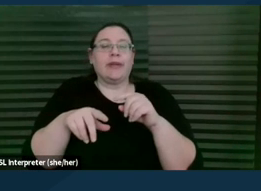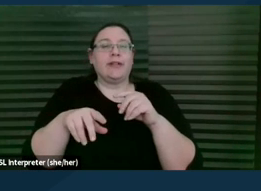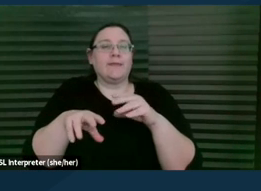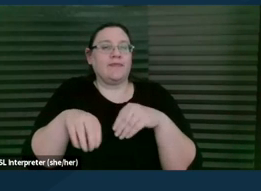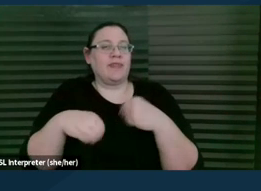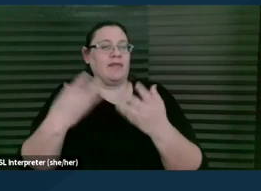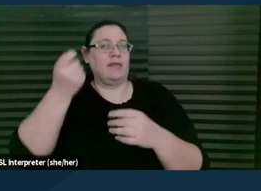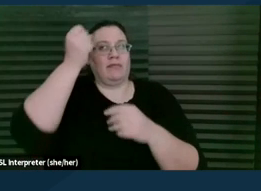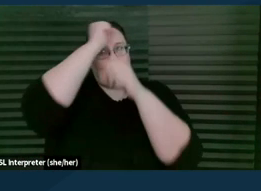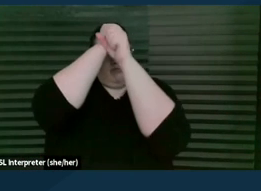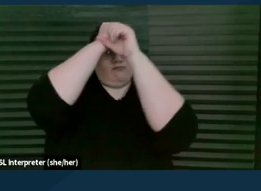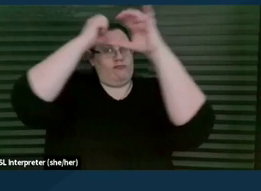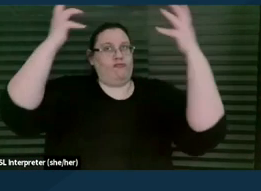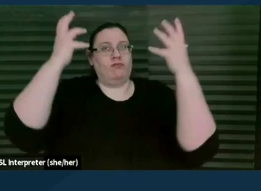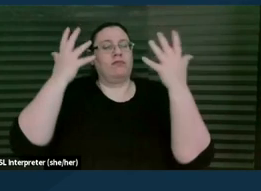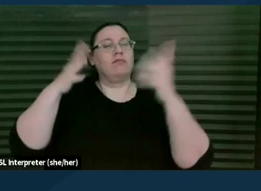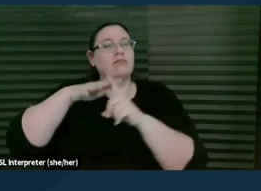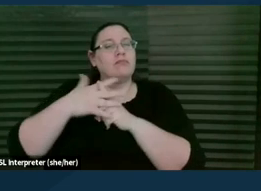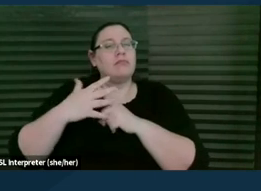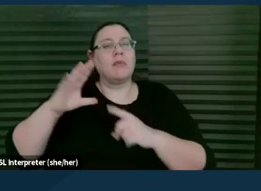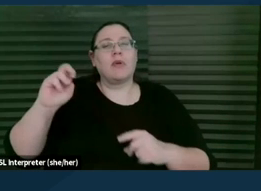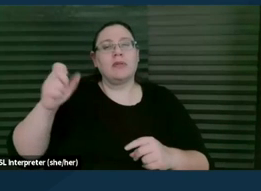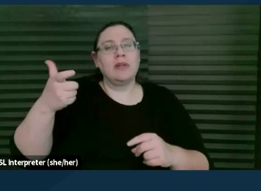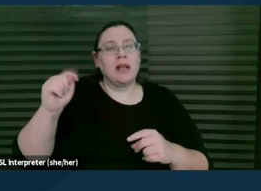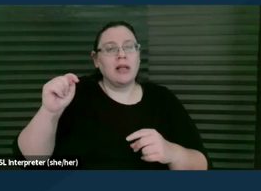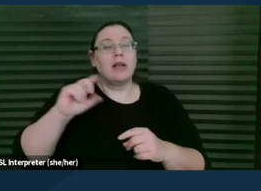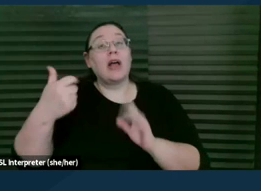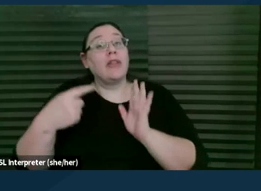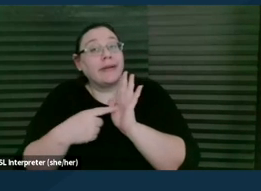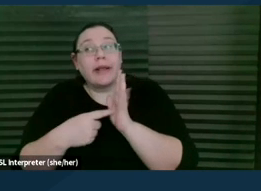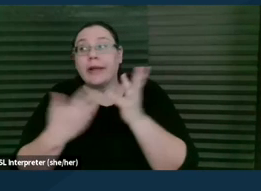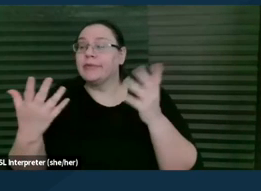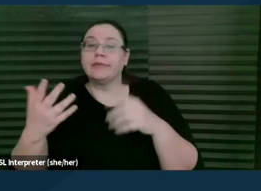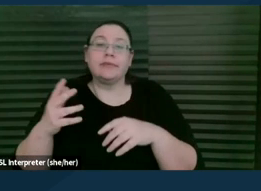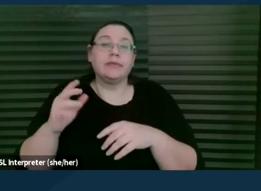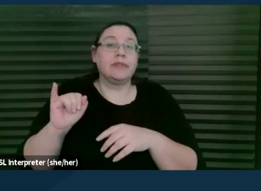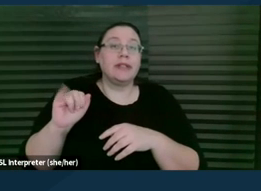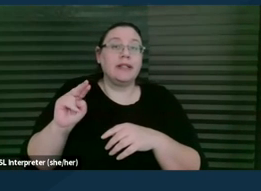this could come up in. Some other examples that we can provide are intakes. Sometimes